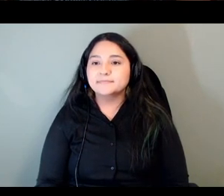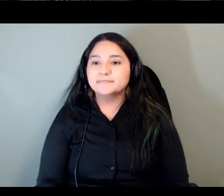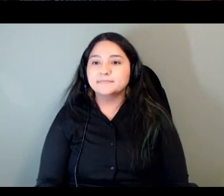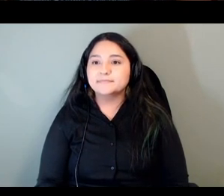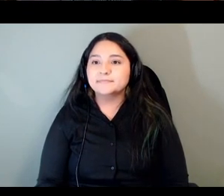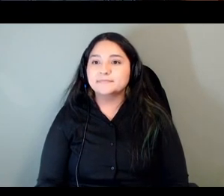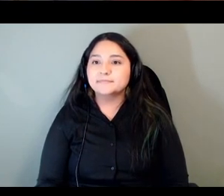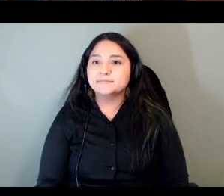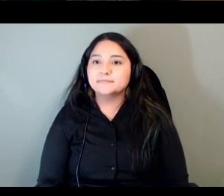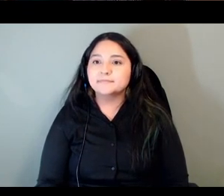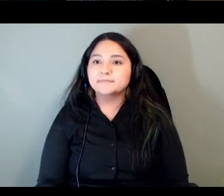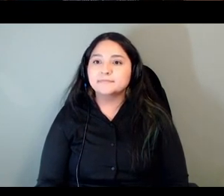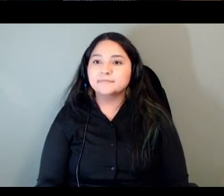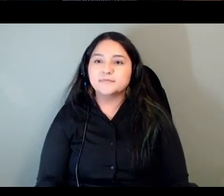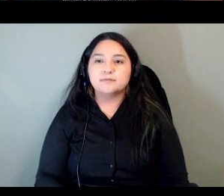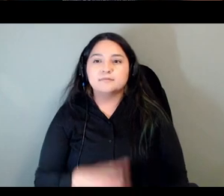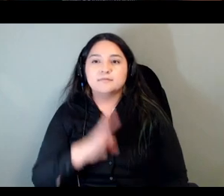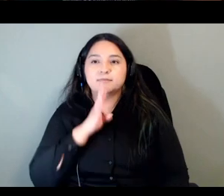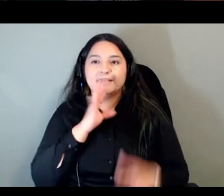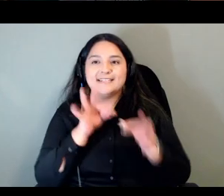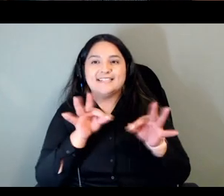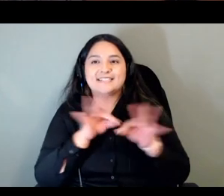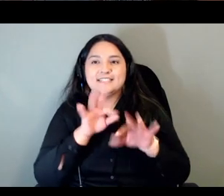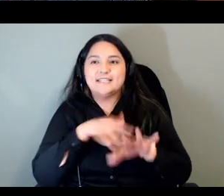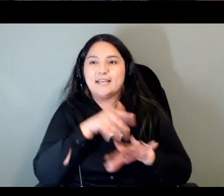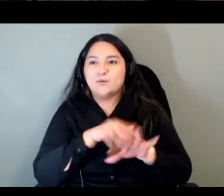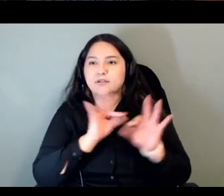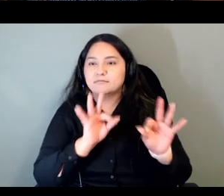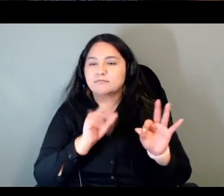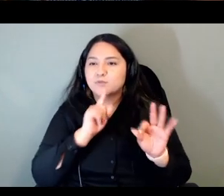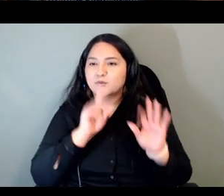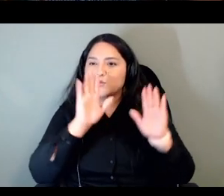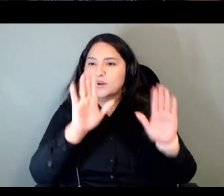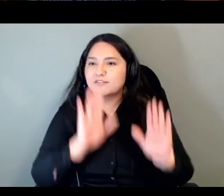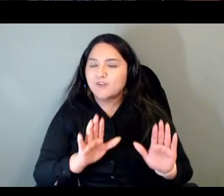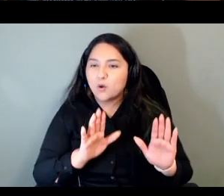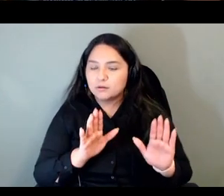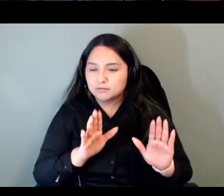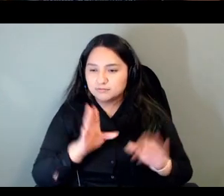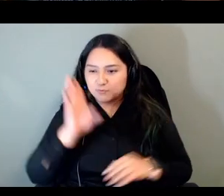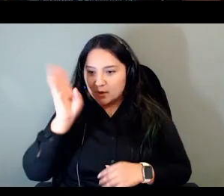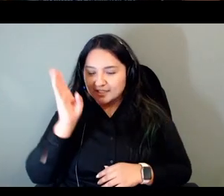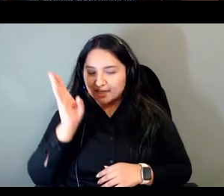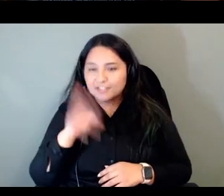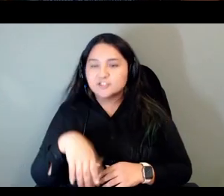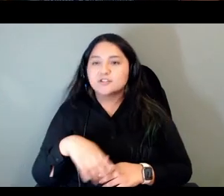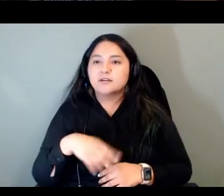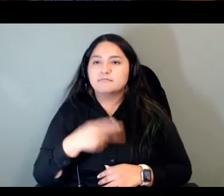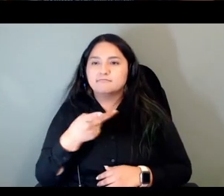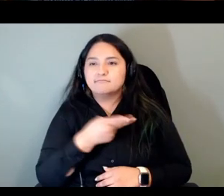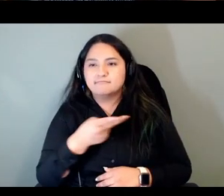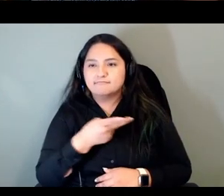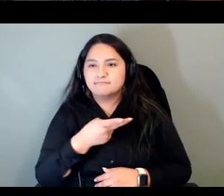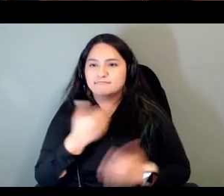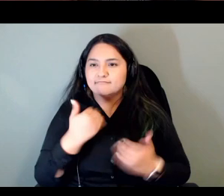um that was a wonderful presentation uh heather and olivia you're getting lots of love in